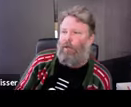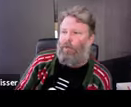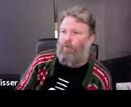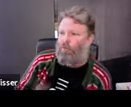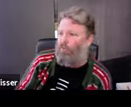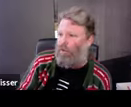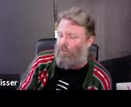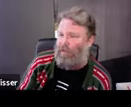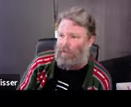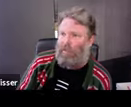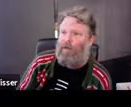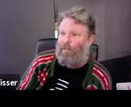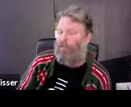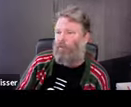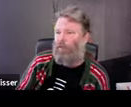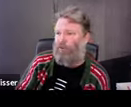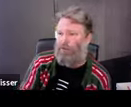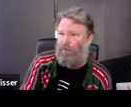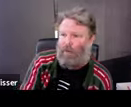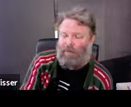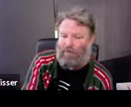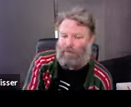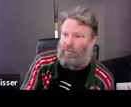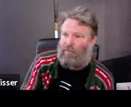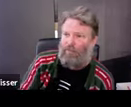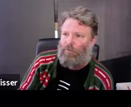we've made it, like, I'd like to be able to - I think the next thing